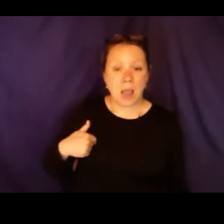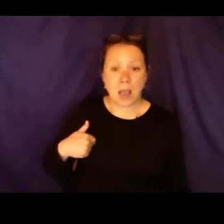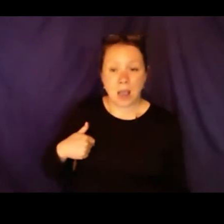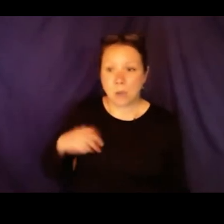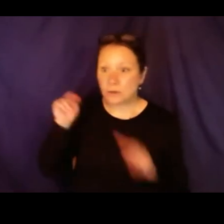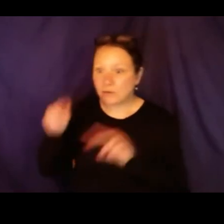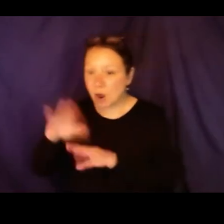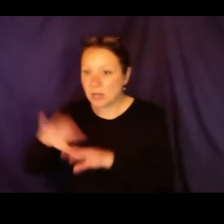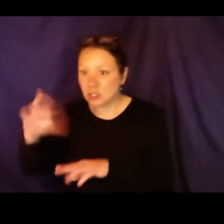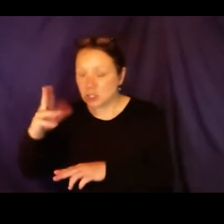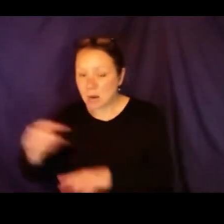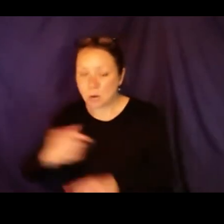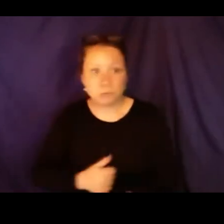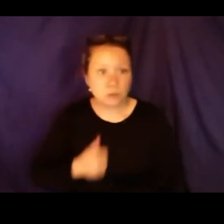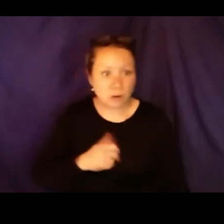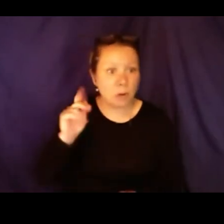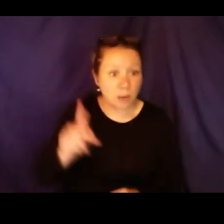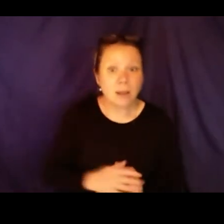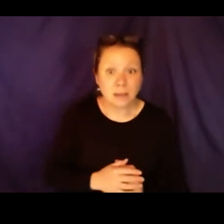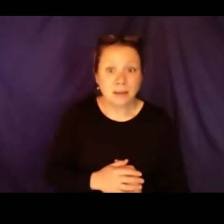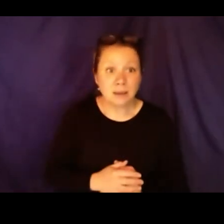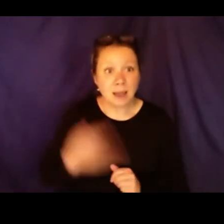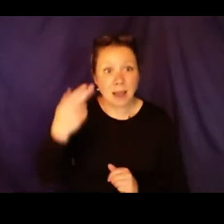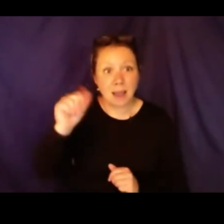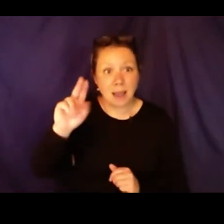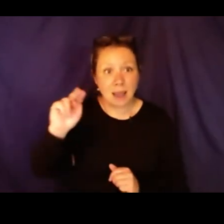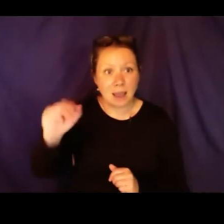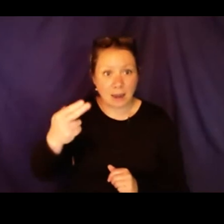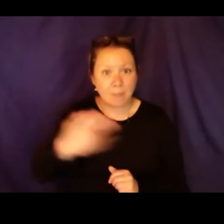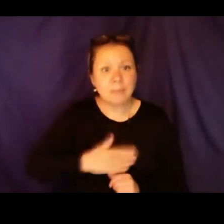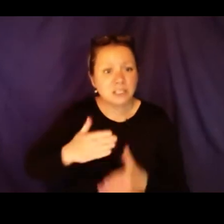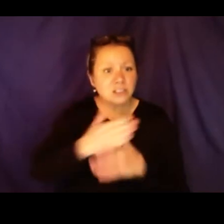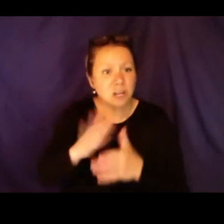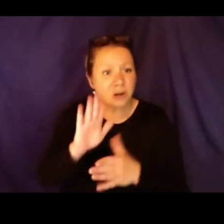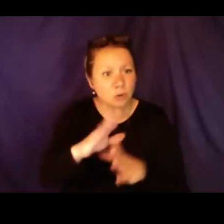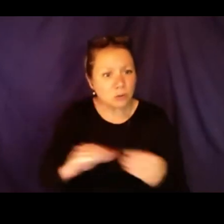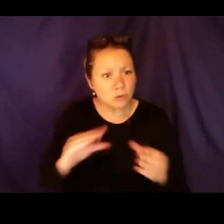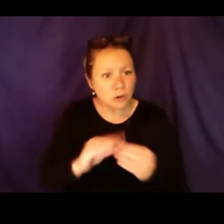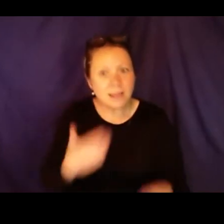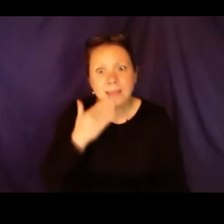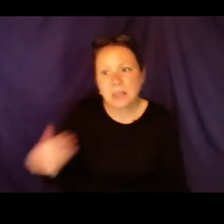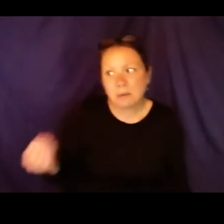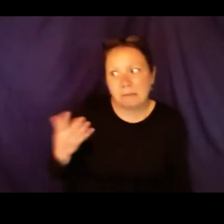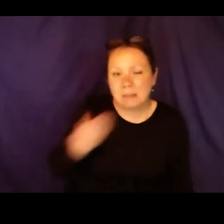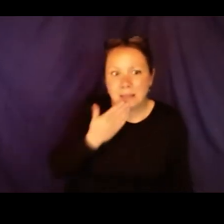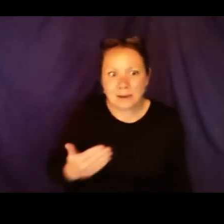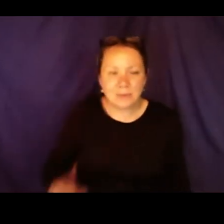Christa and then